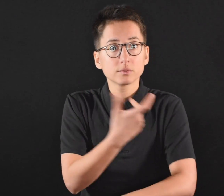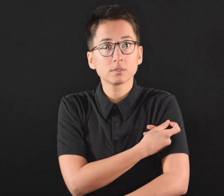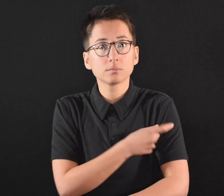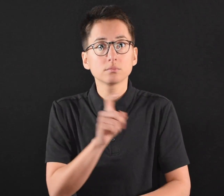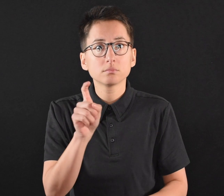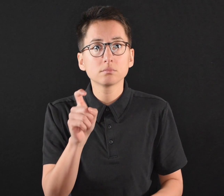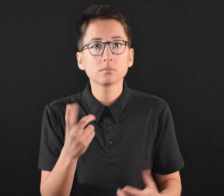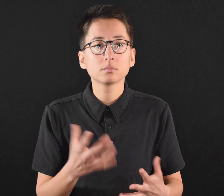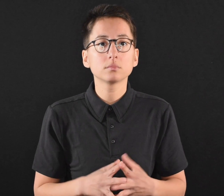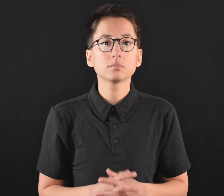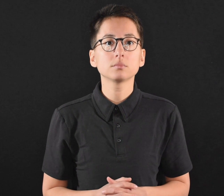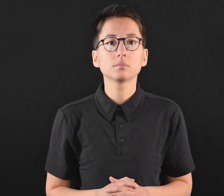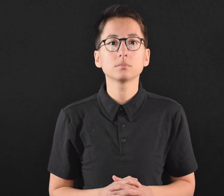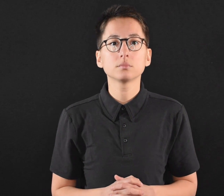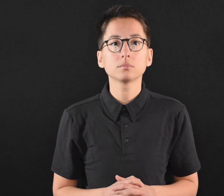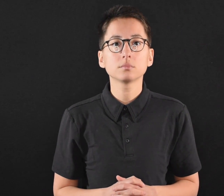in their area.